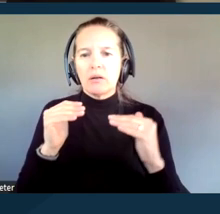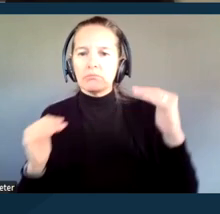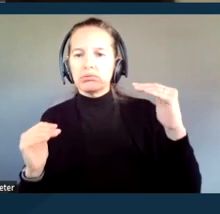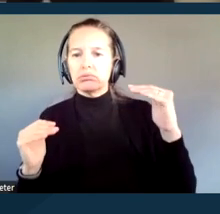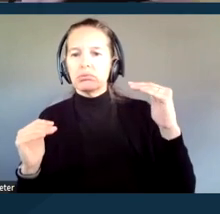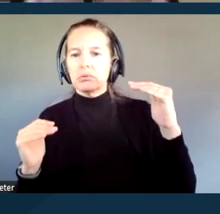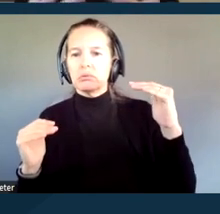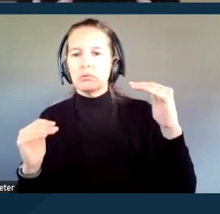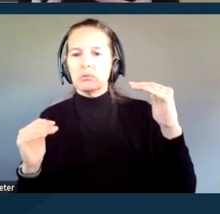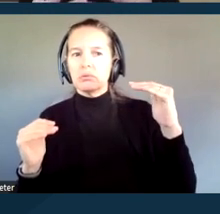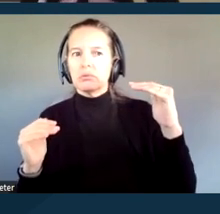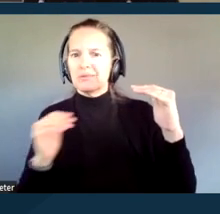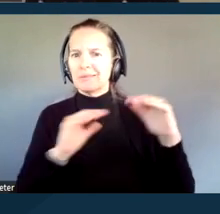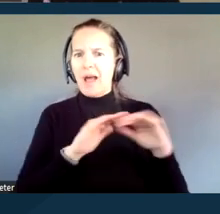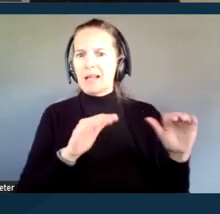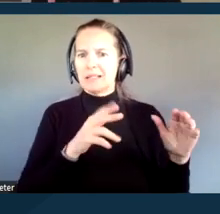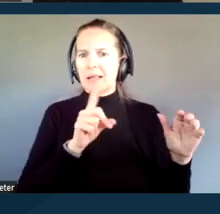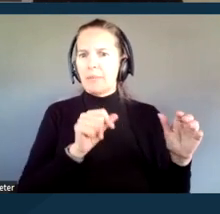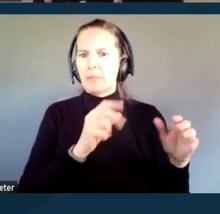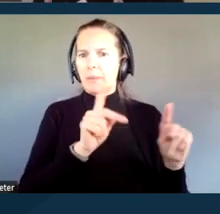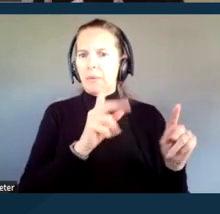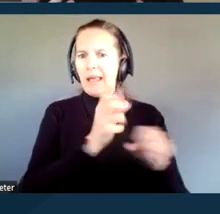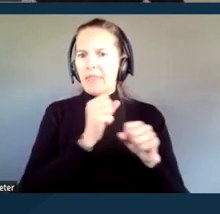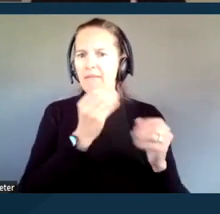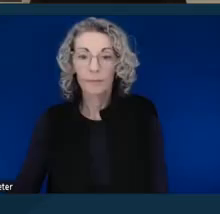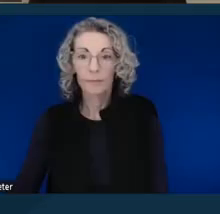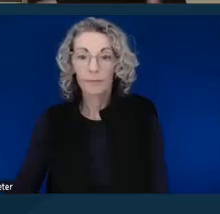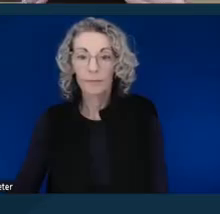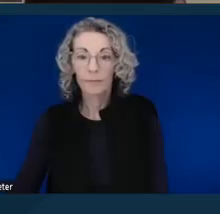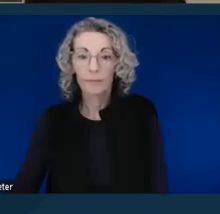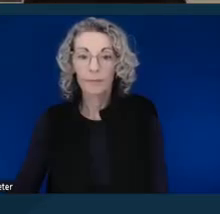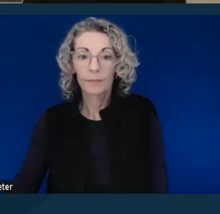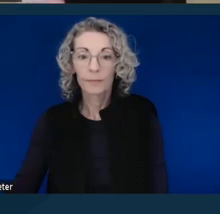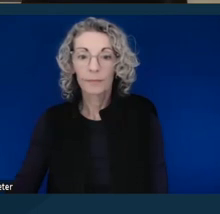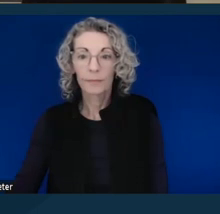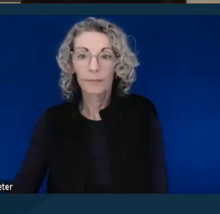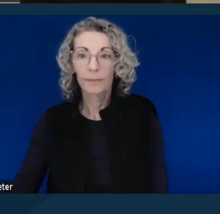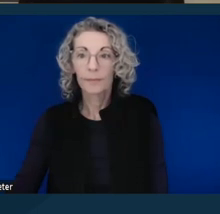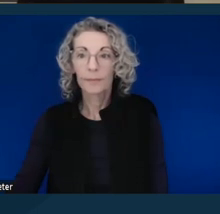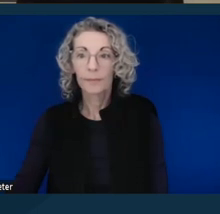So, that's something that's so incredibly important to understand is information in that moment.